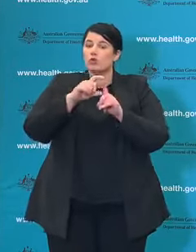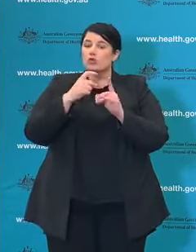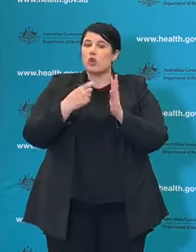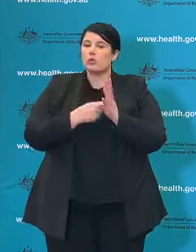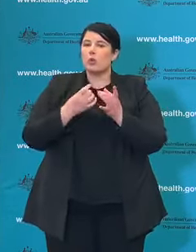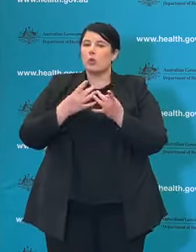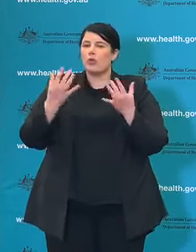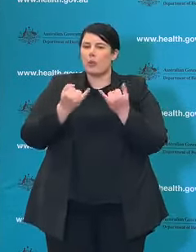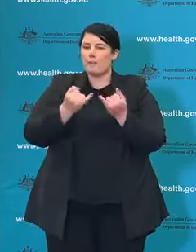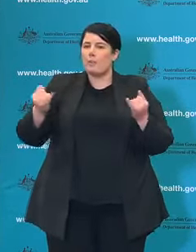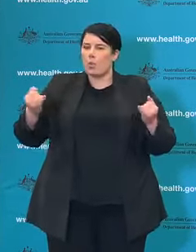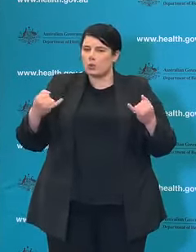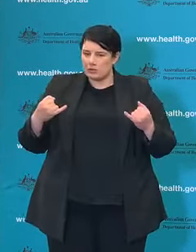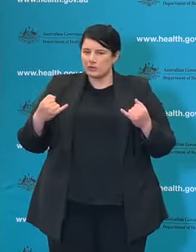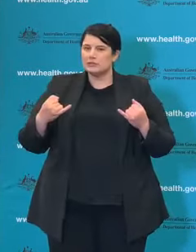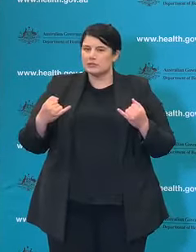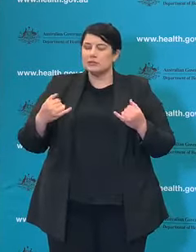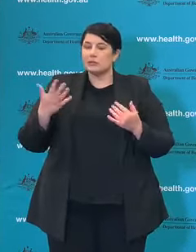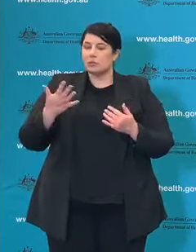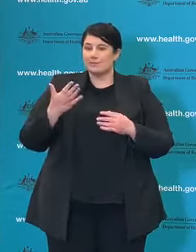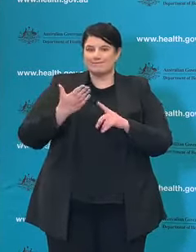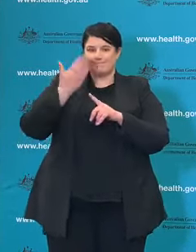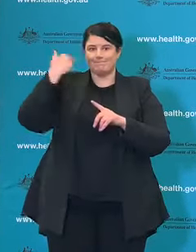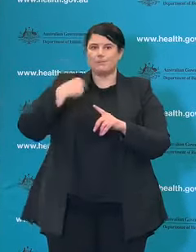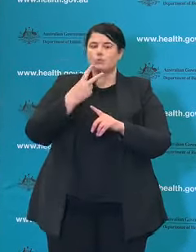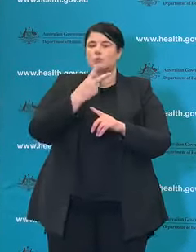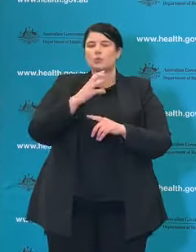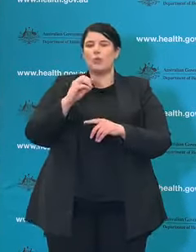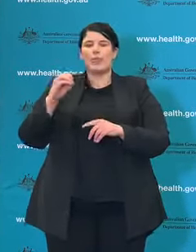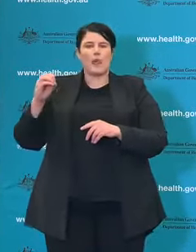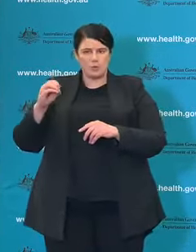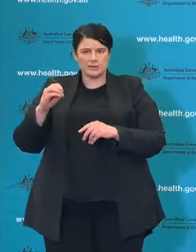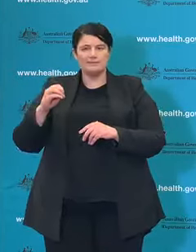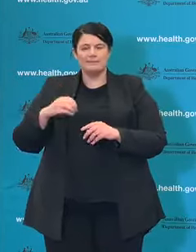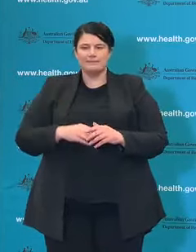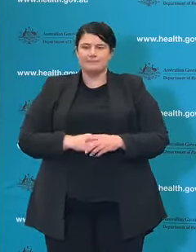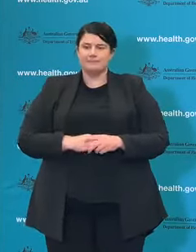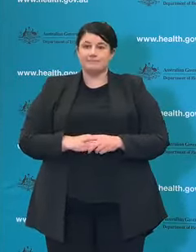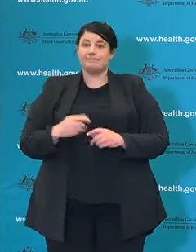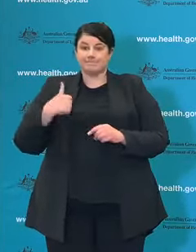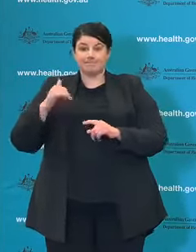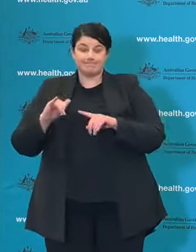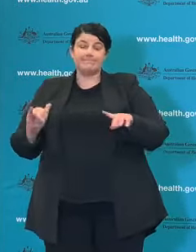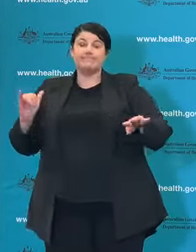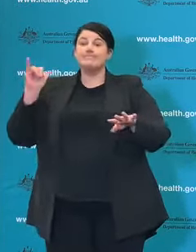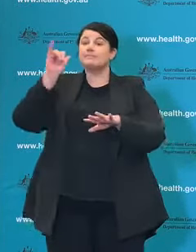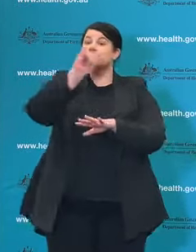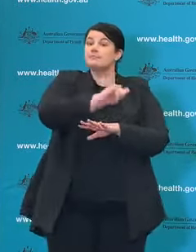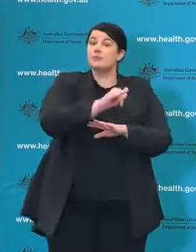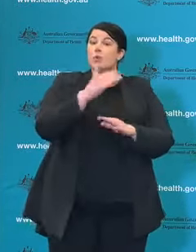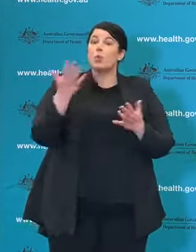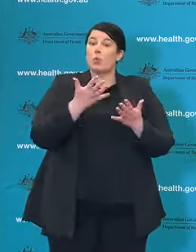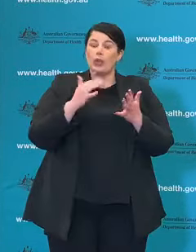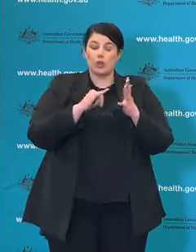in the 2000's and one of those missions was to the Republic of Sudan.